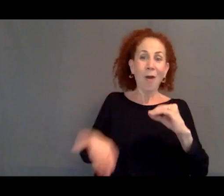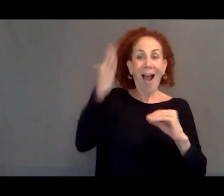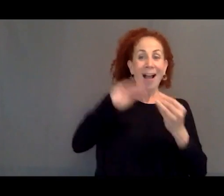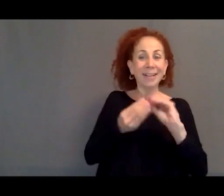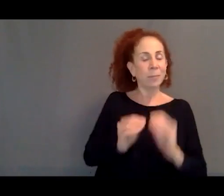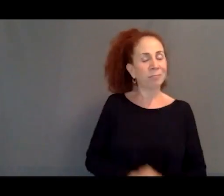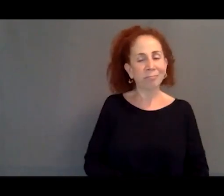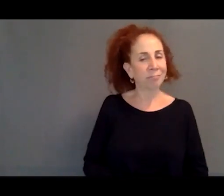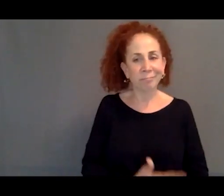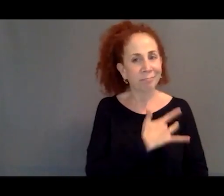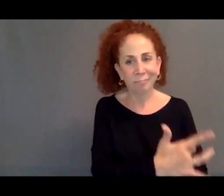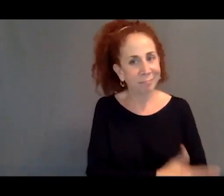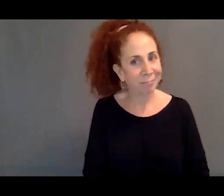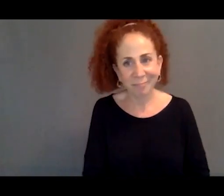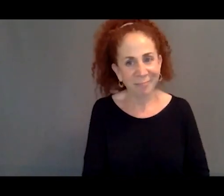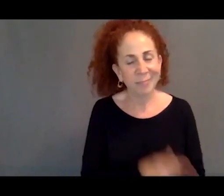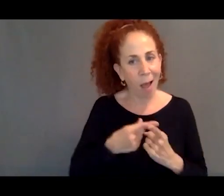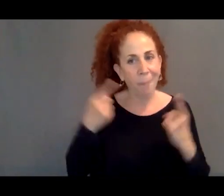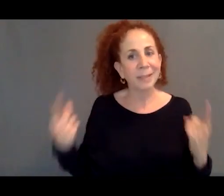and allow more people in. It's the opposite.